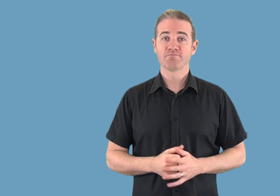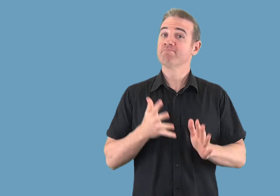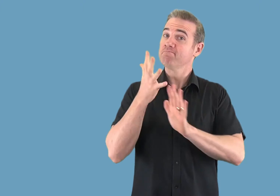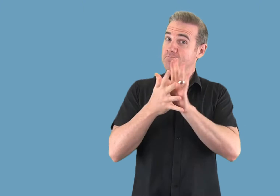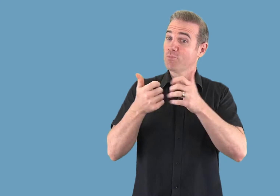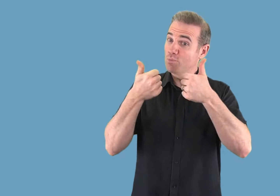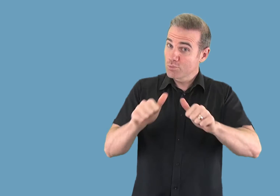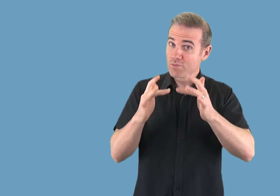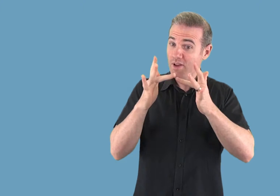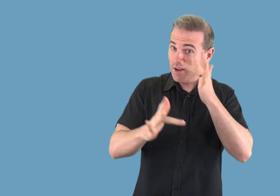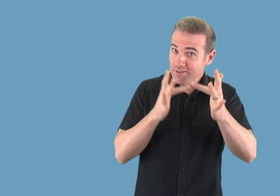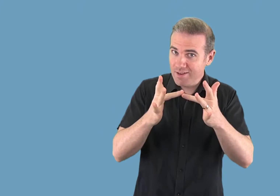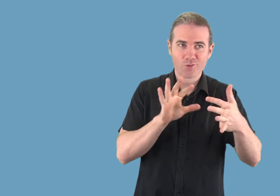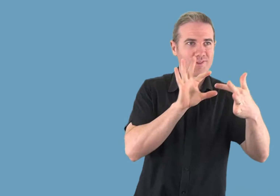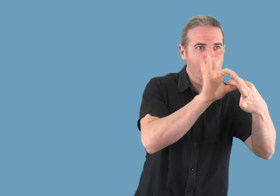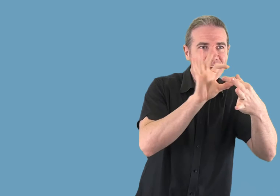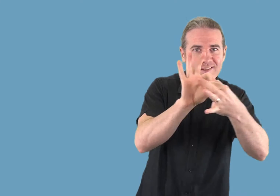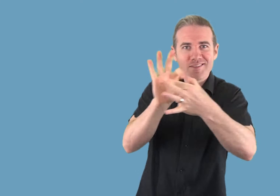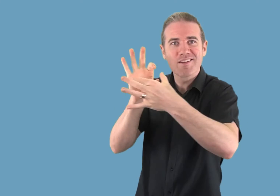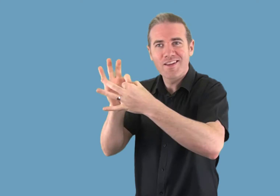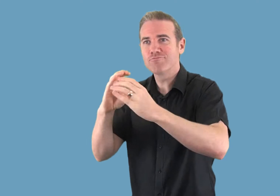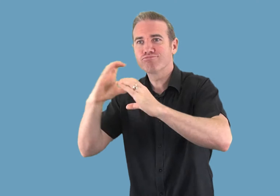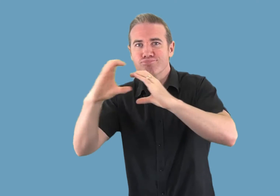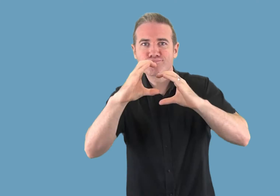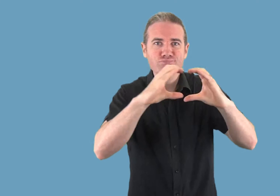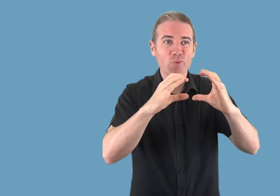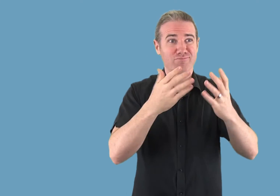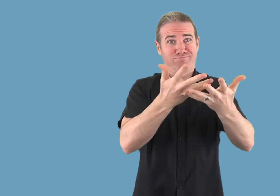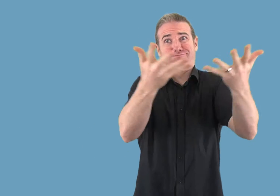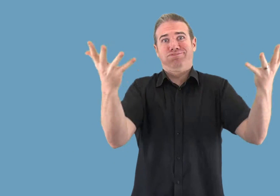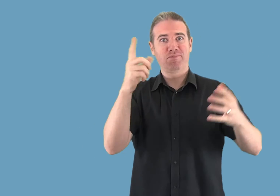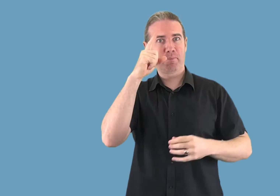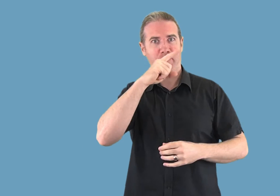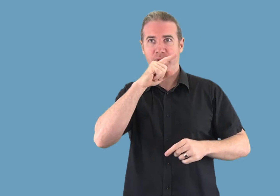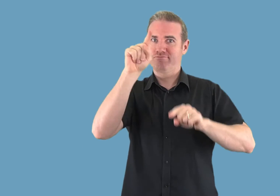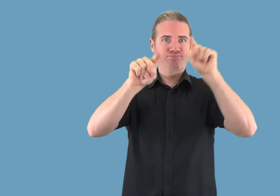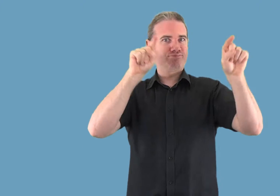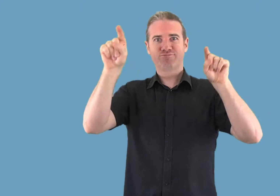Social media is an online platform that helps people to